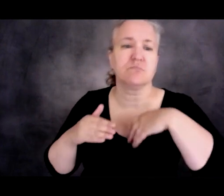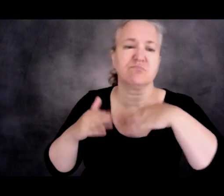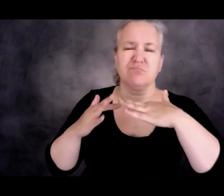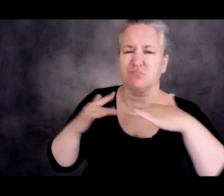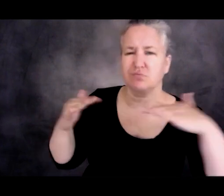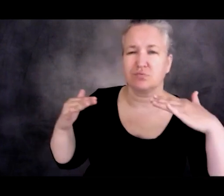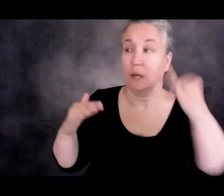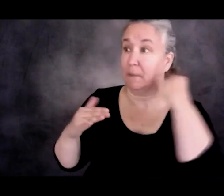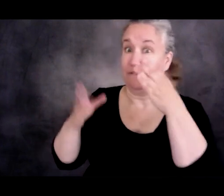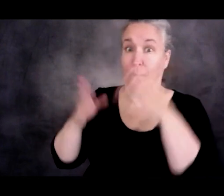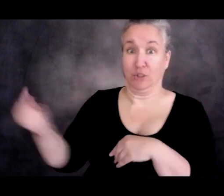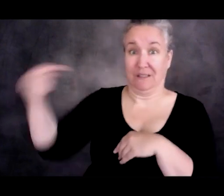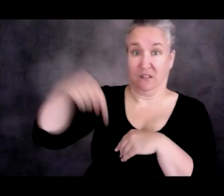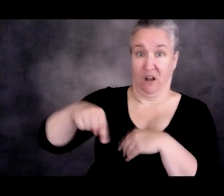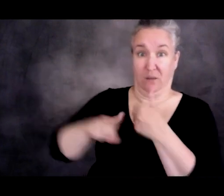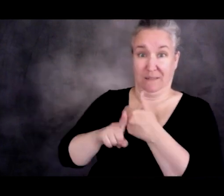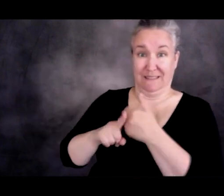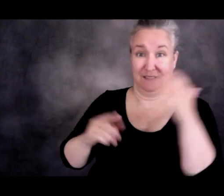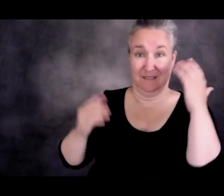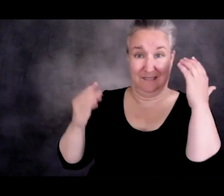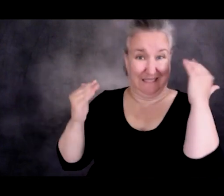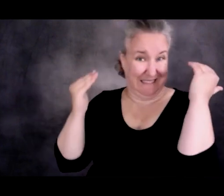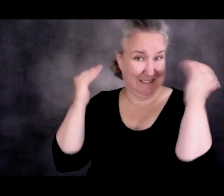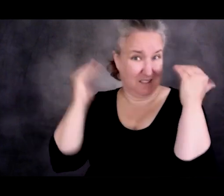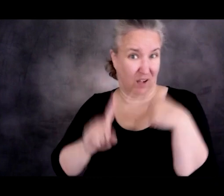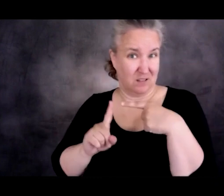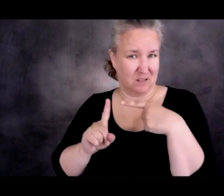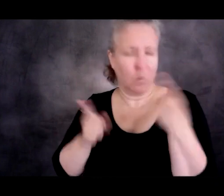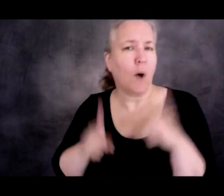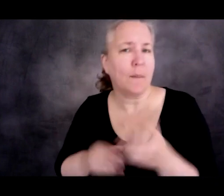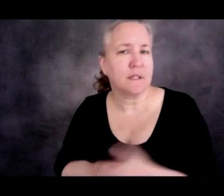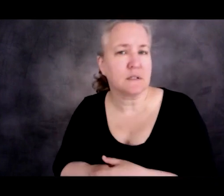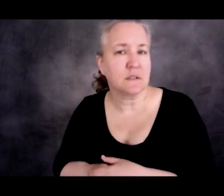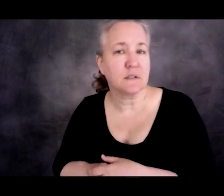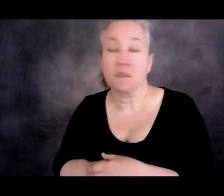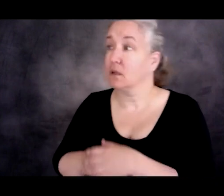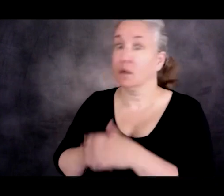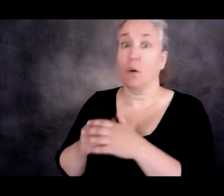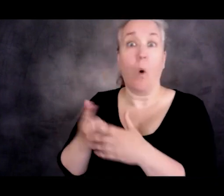But so what happens if you're an adult? What happens when you become an adult?